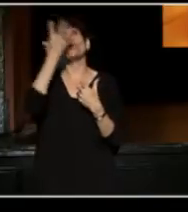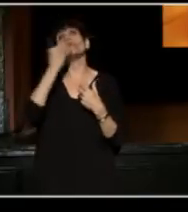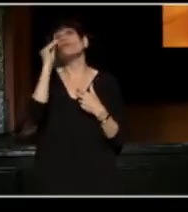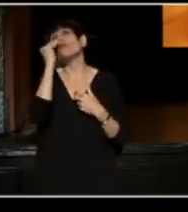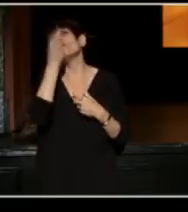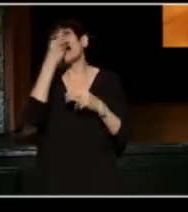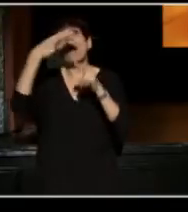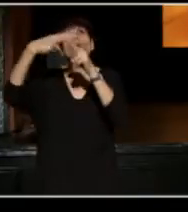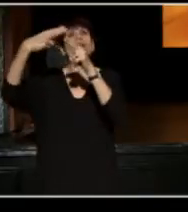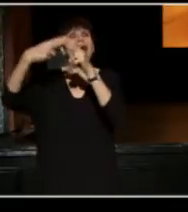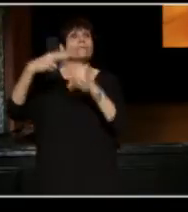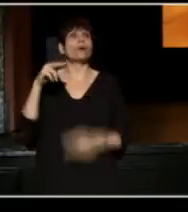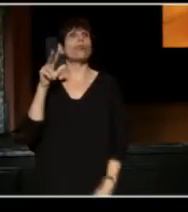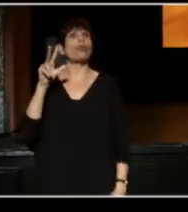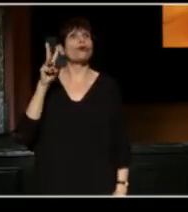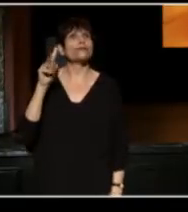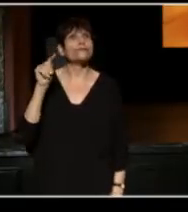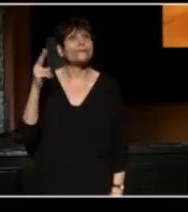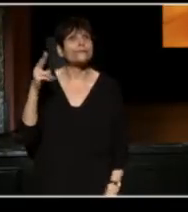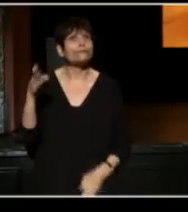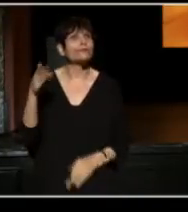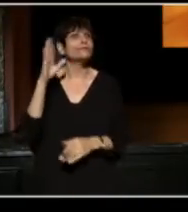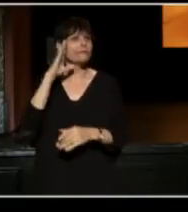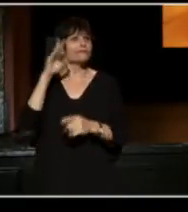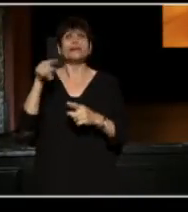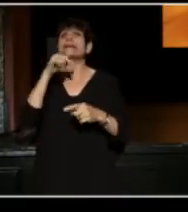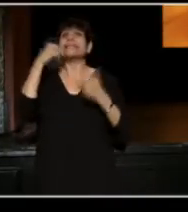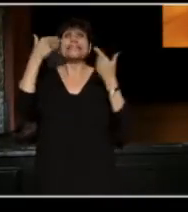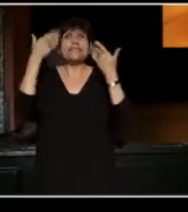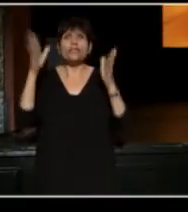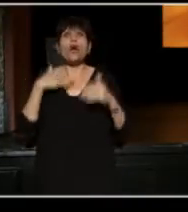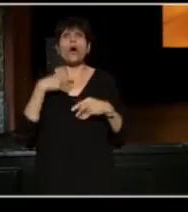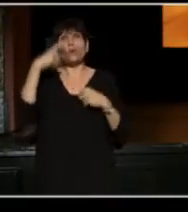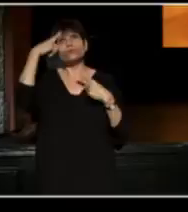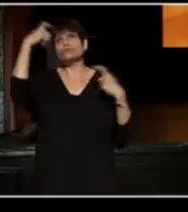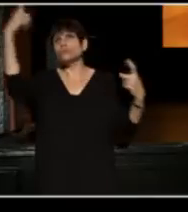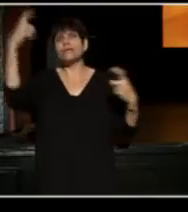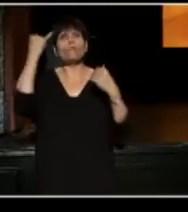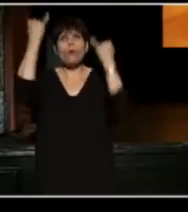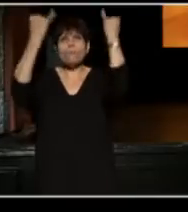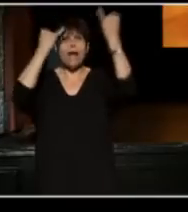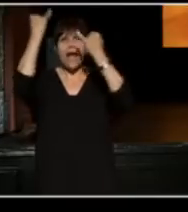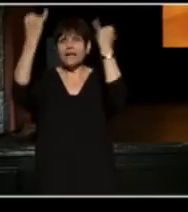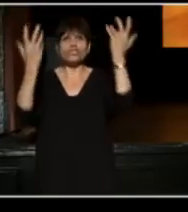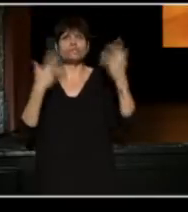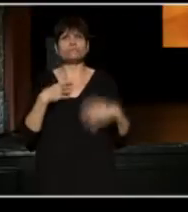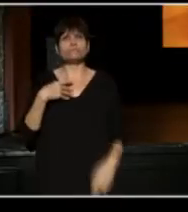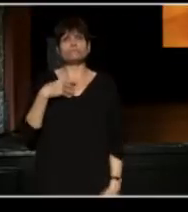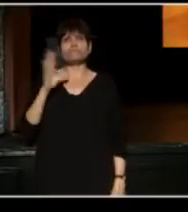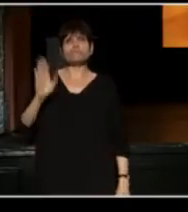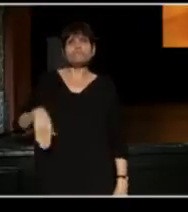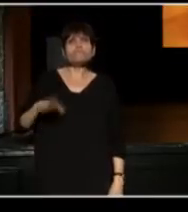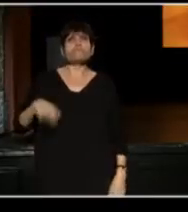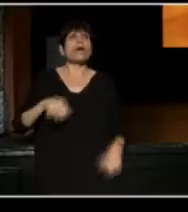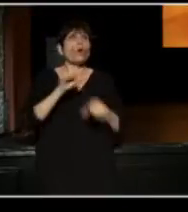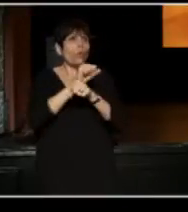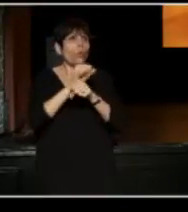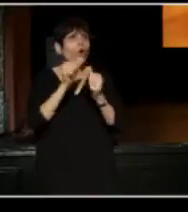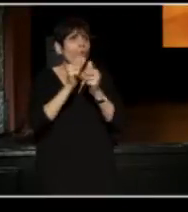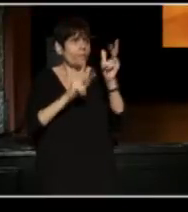as somebody who didn't know what it was like to dream or imagine, until I had the chance to work with people in your field,